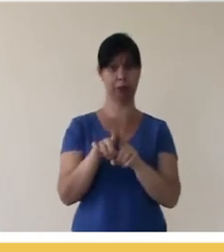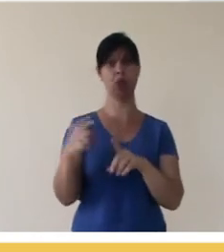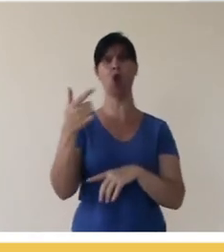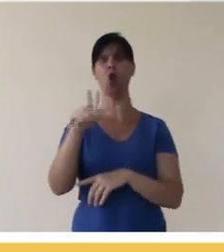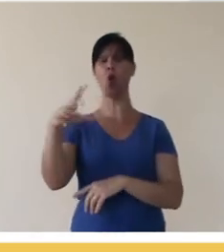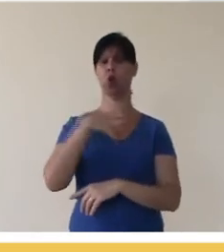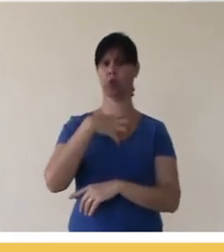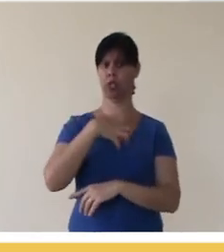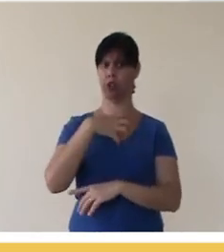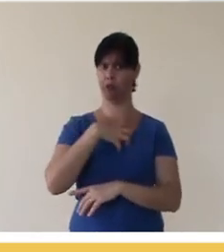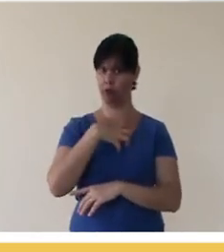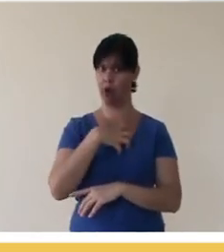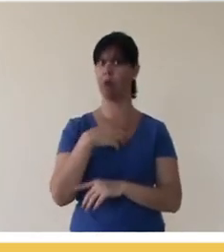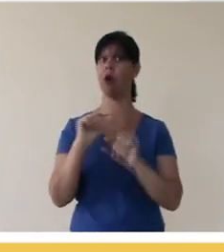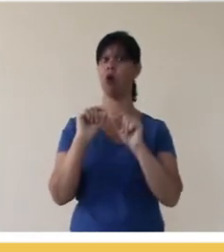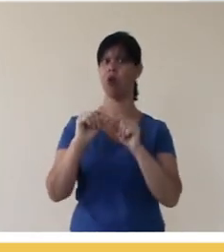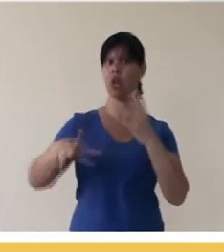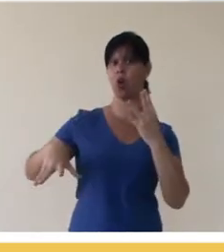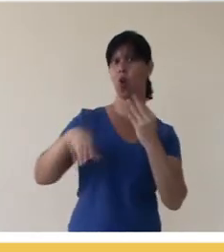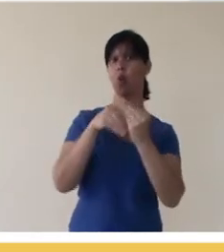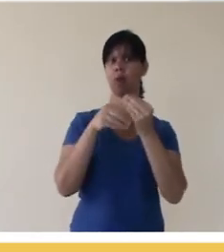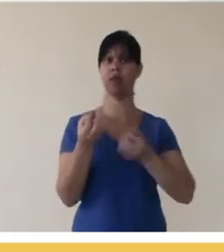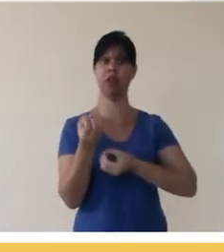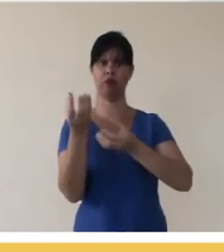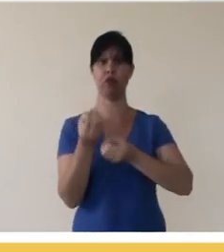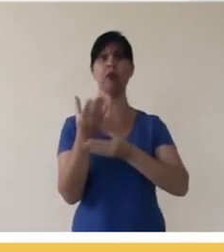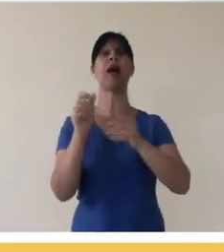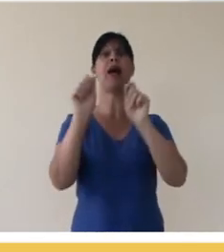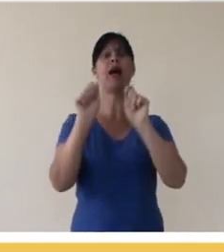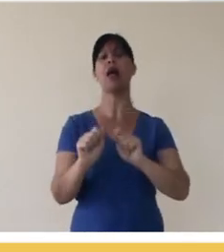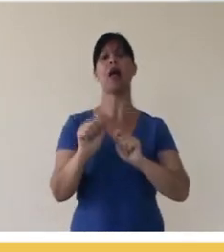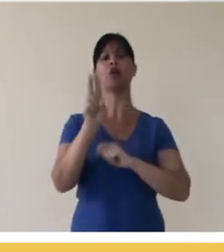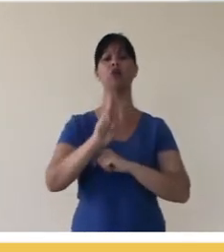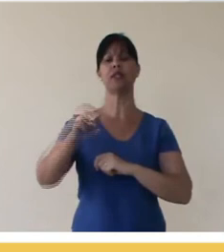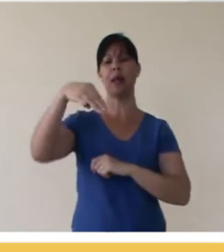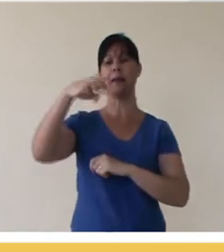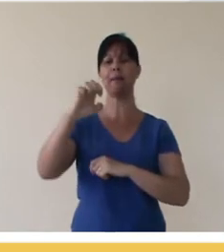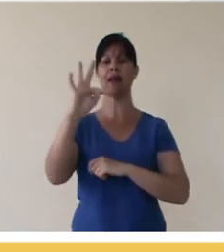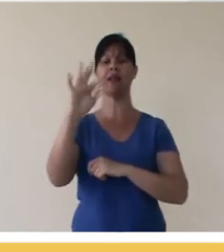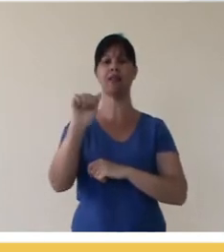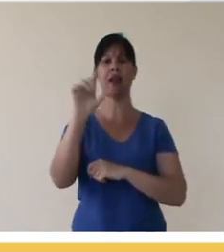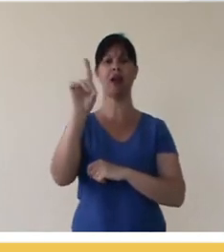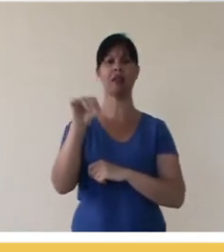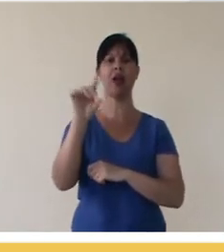Another way to add an information layer is to use metadata